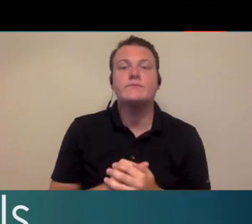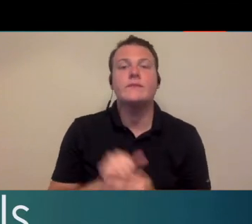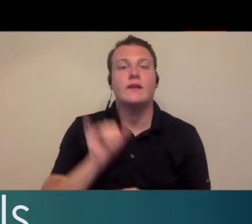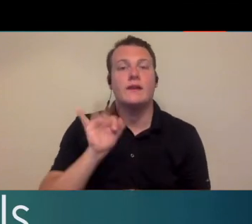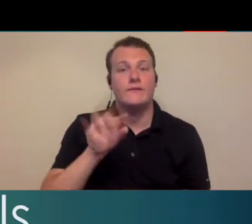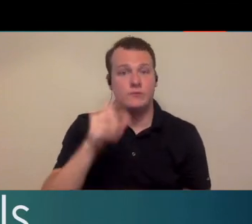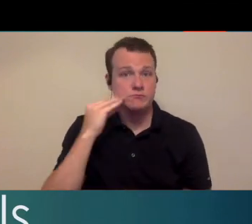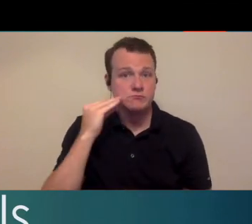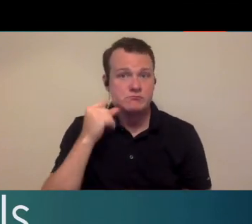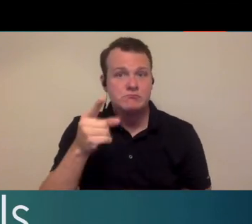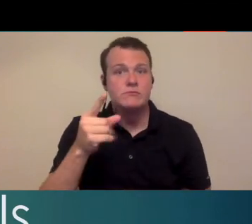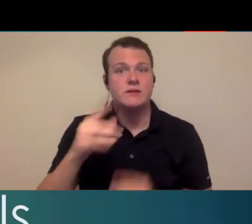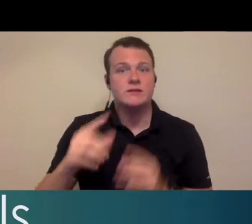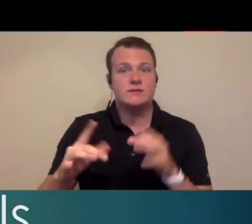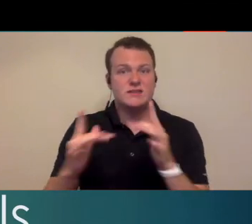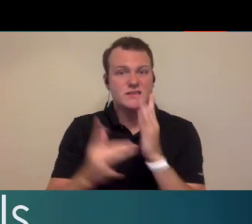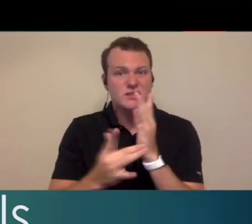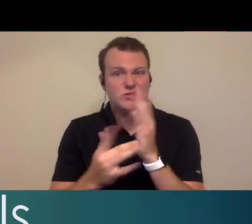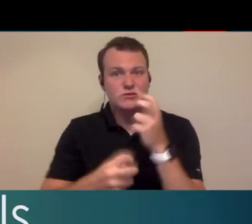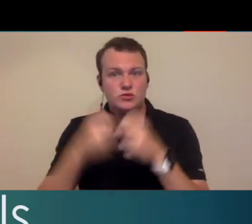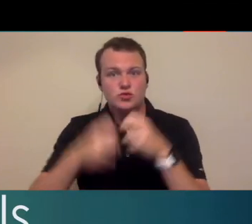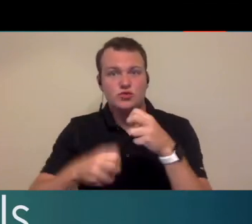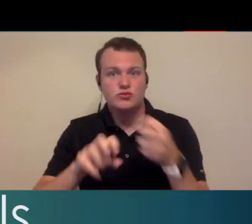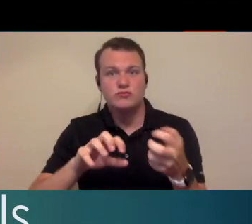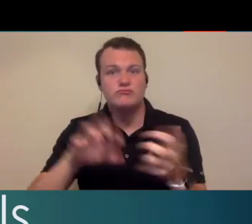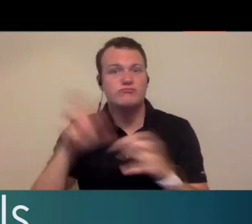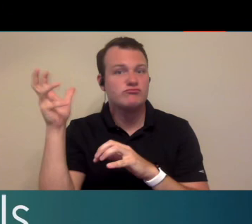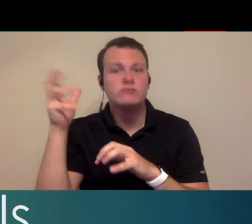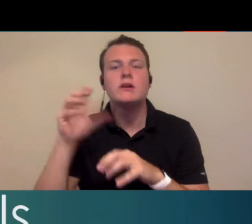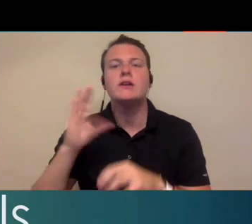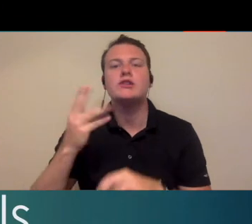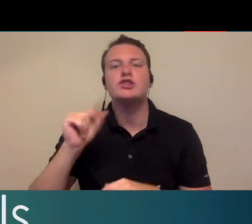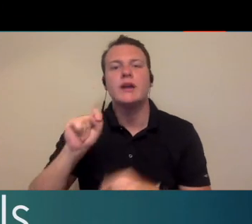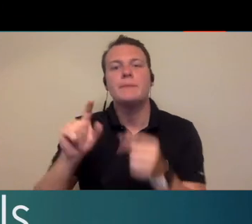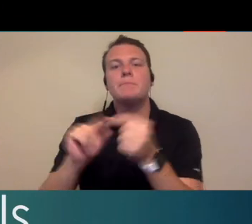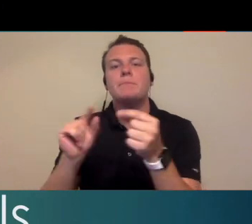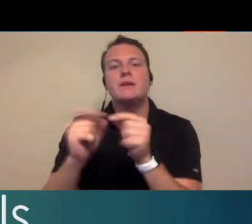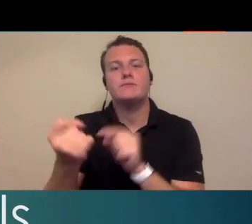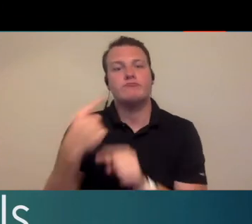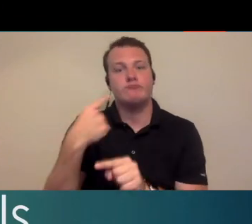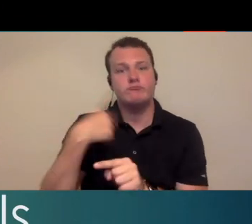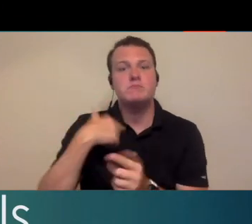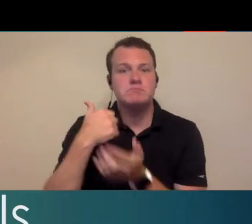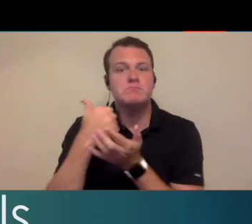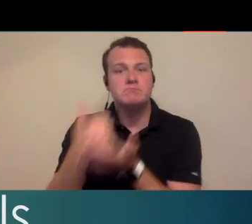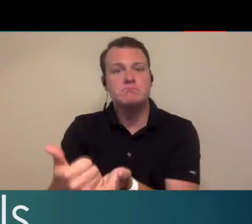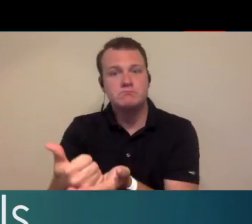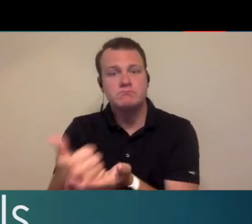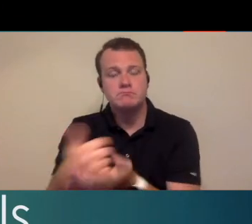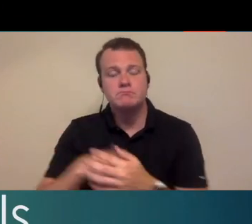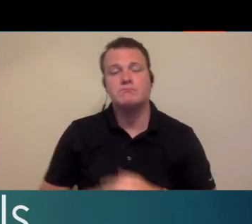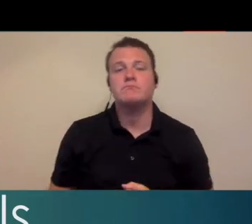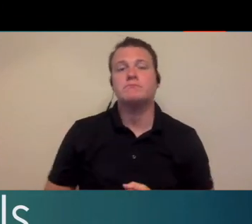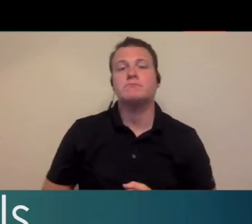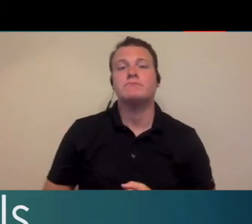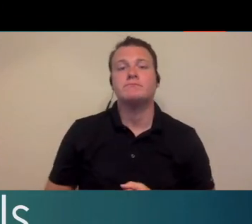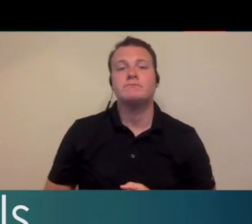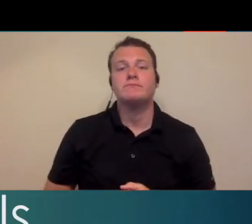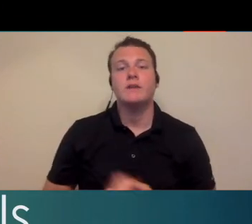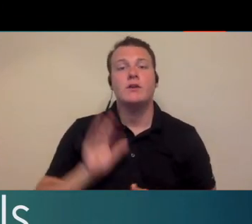before we begin if you have any technical challenges during the session please use the chat feature to make me aware and I will be glad to assist you